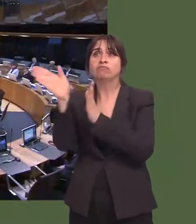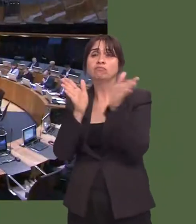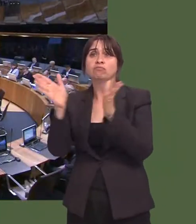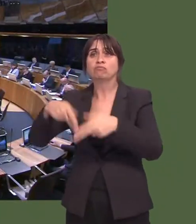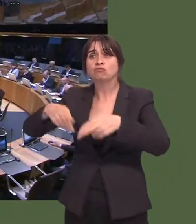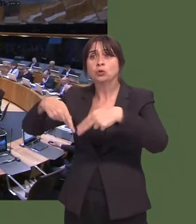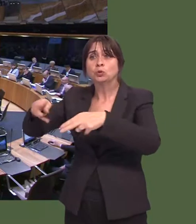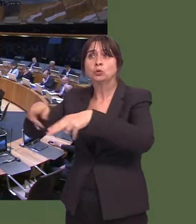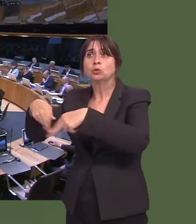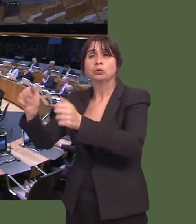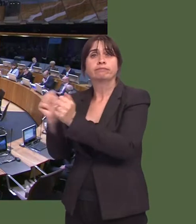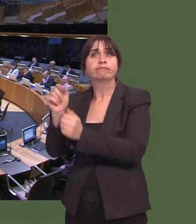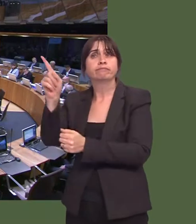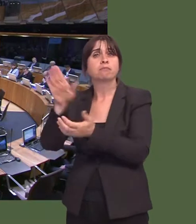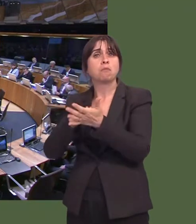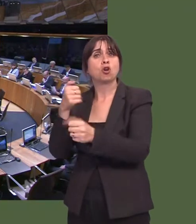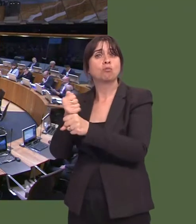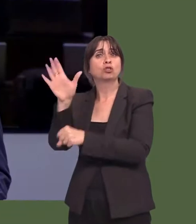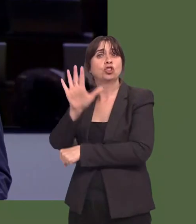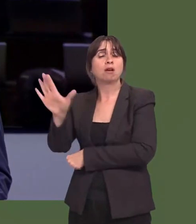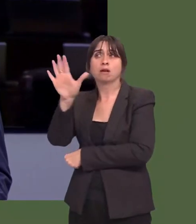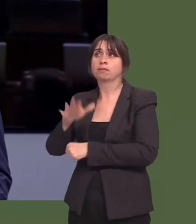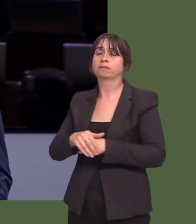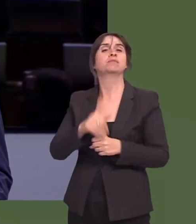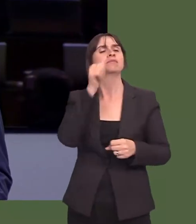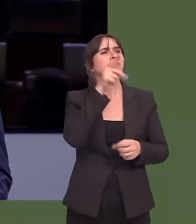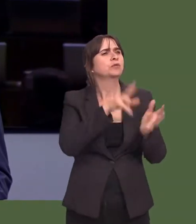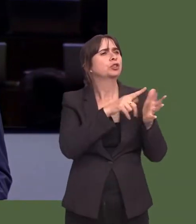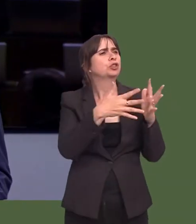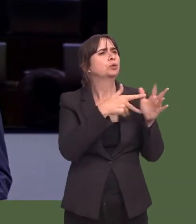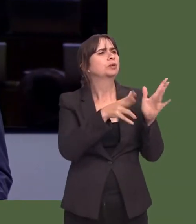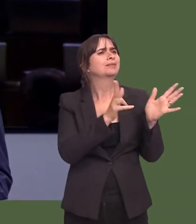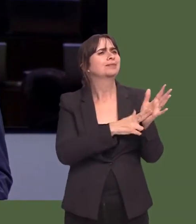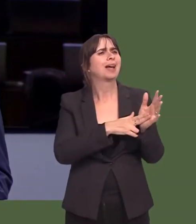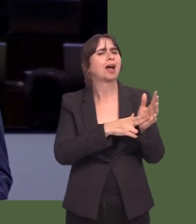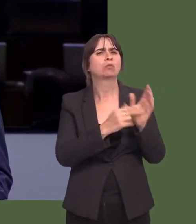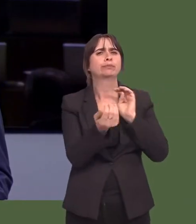Iím sure you will agree that the Newtown bypass will provide an opportunity to develop